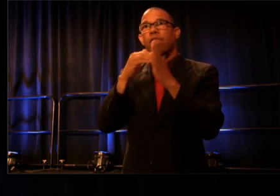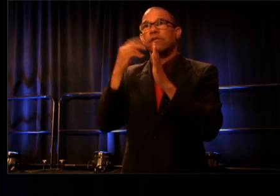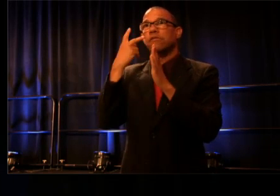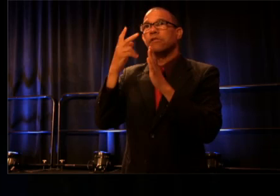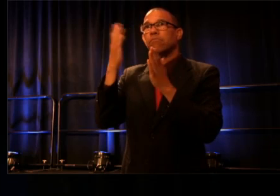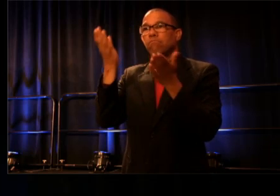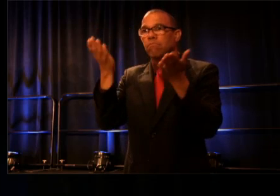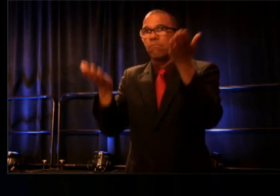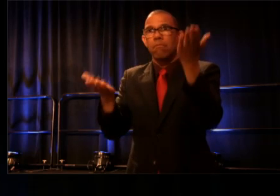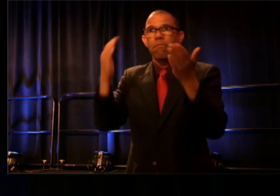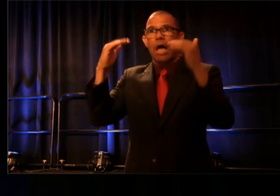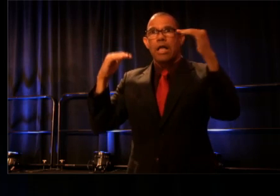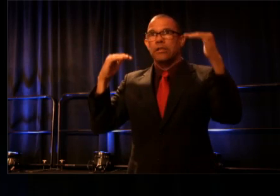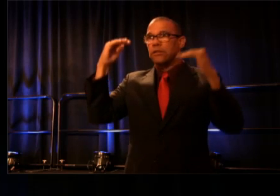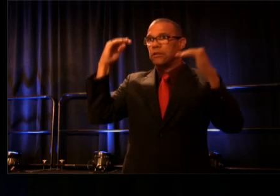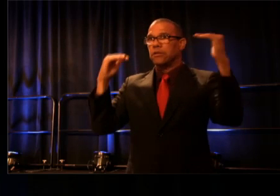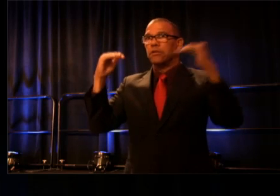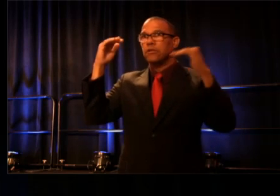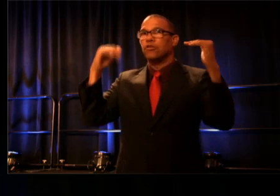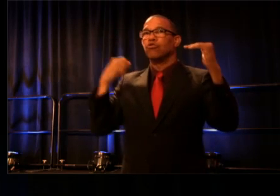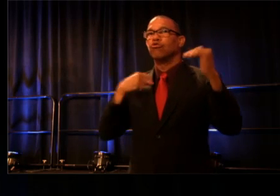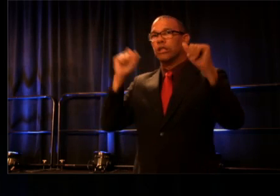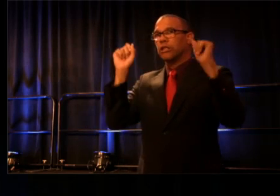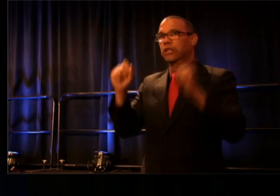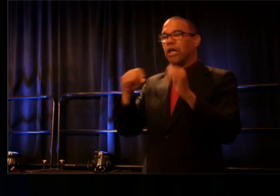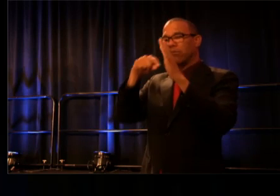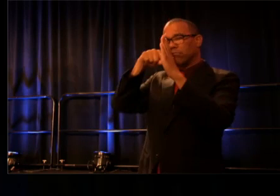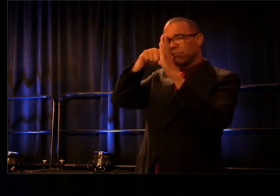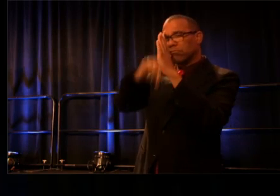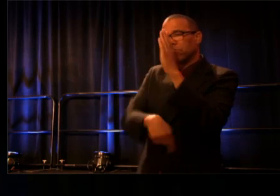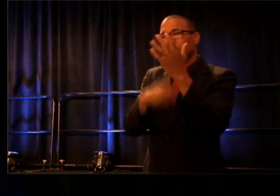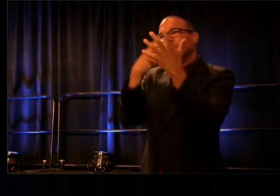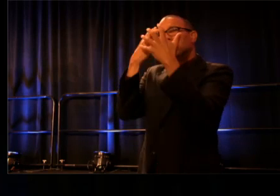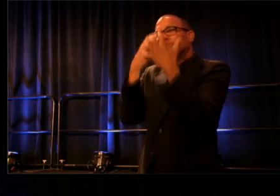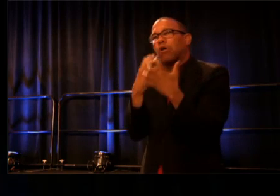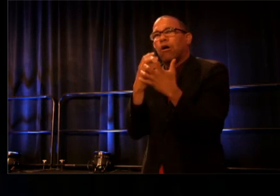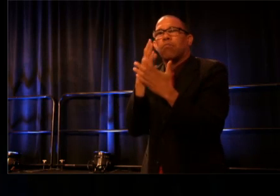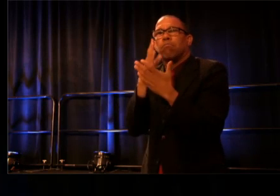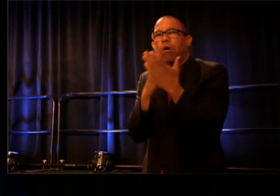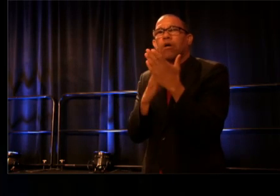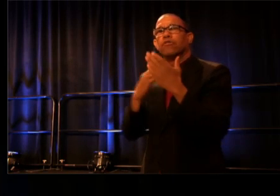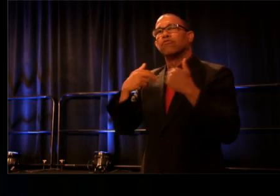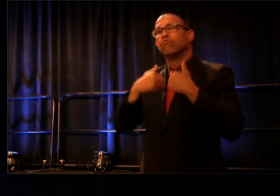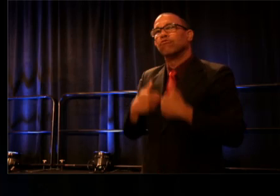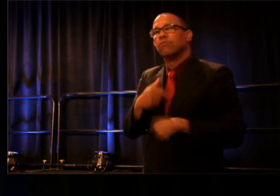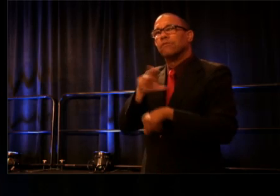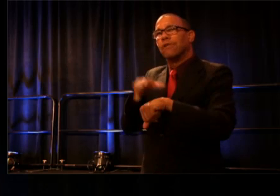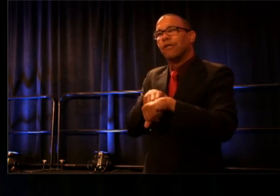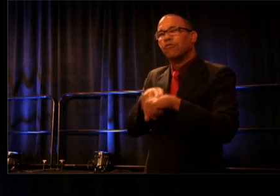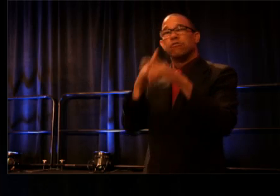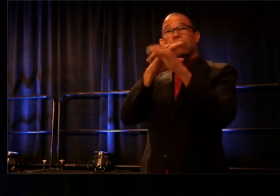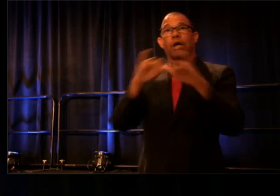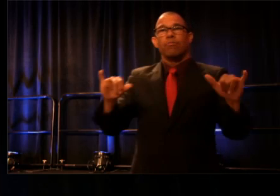some of the darkest qualities of human nature while at the same time engendering a great compassion for people."